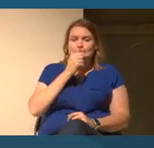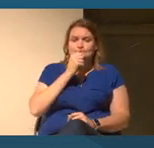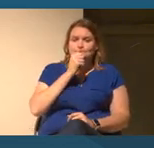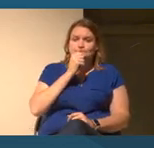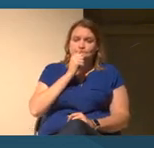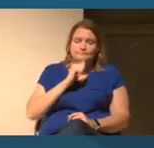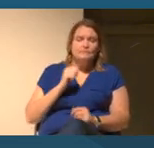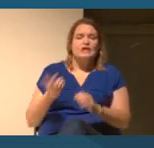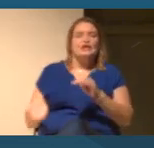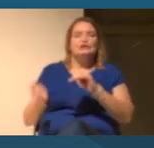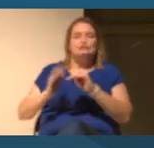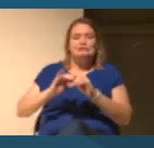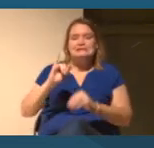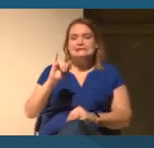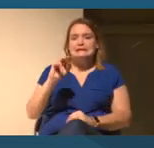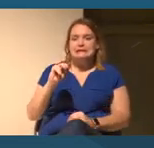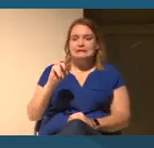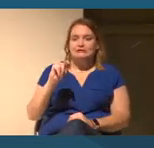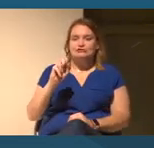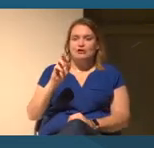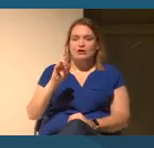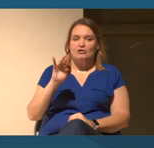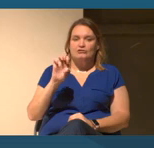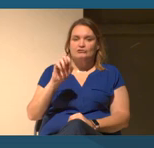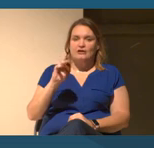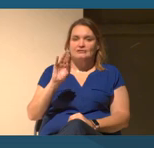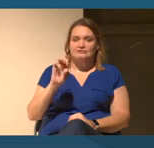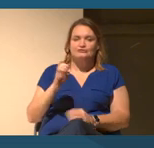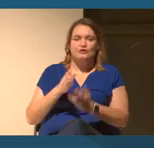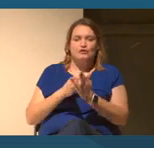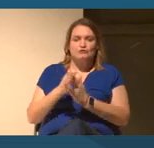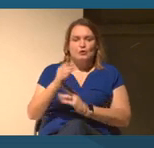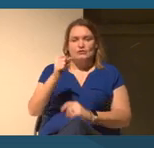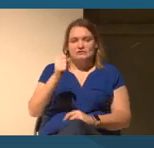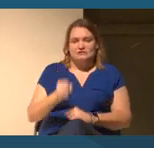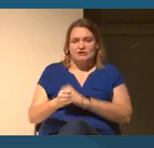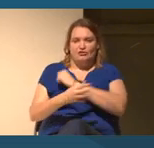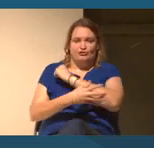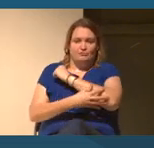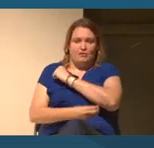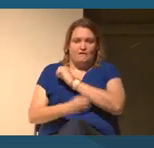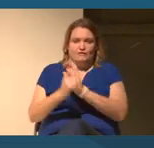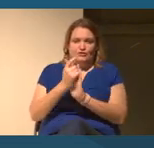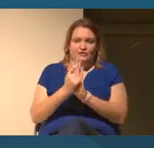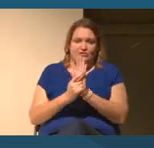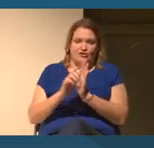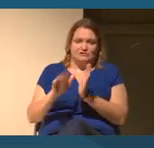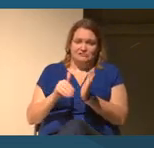Center. There's so many different nonprofit organizations that are collaborating with public schools